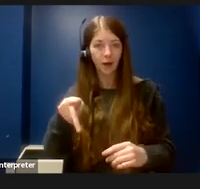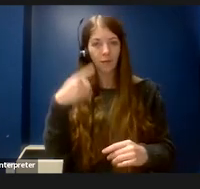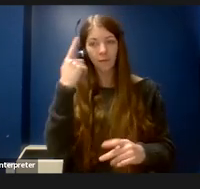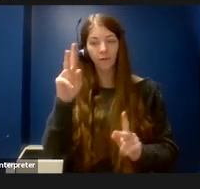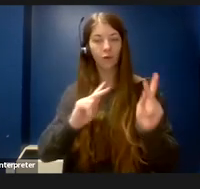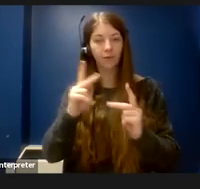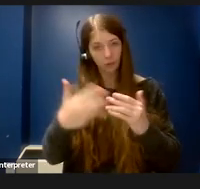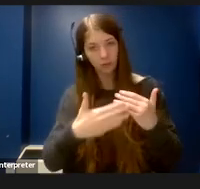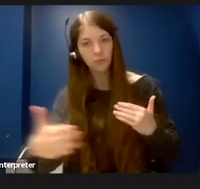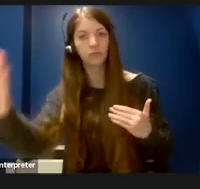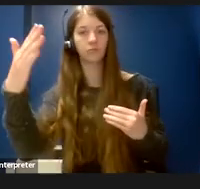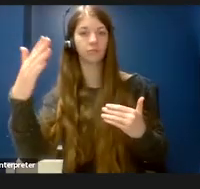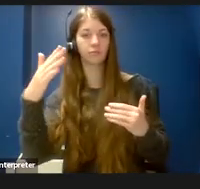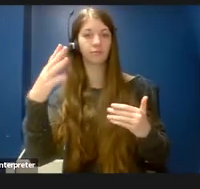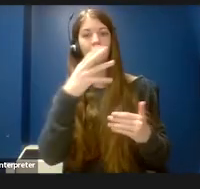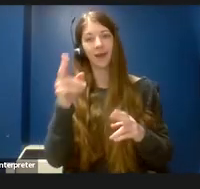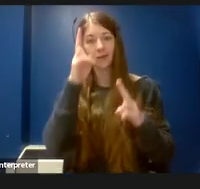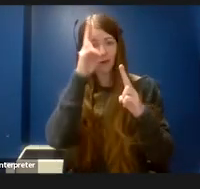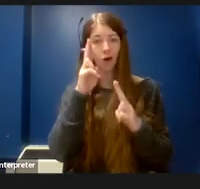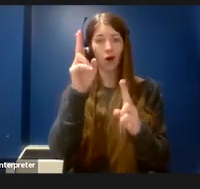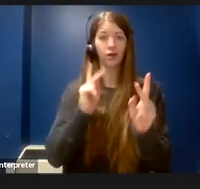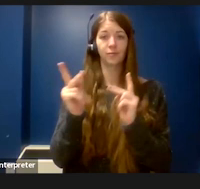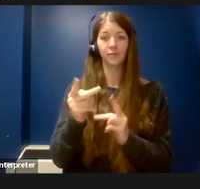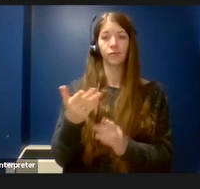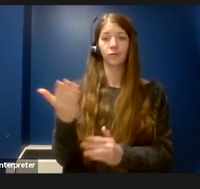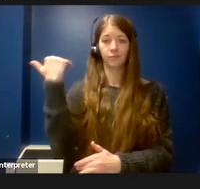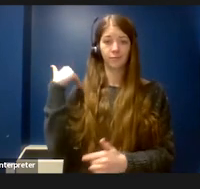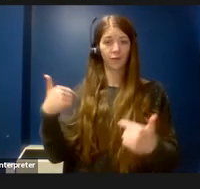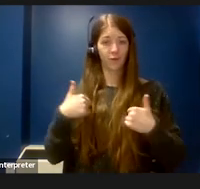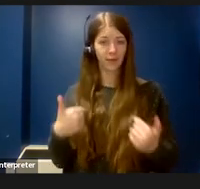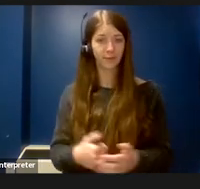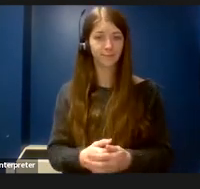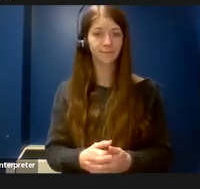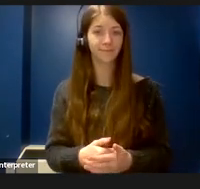In honor of those who went before me, I would love to continue this conversation with